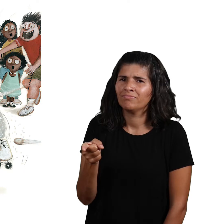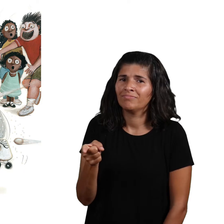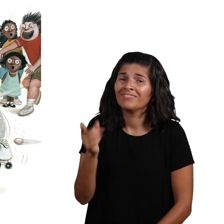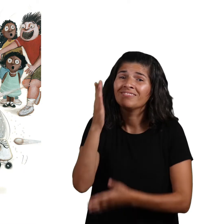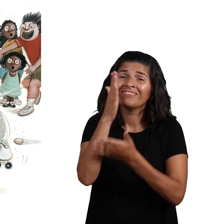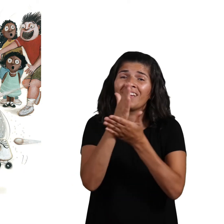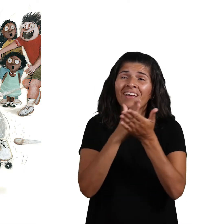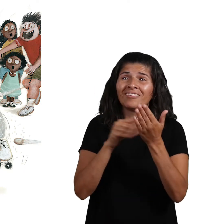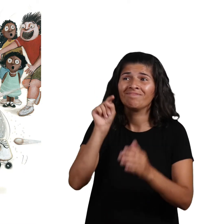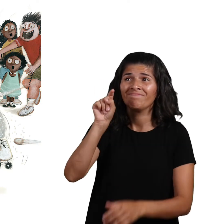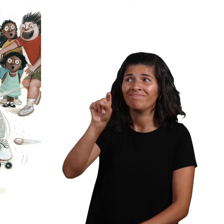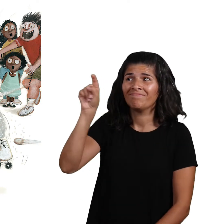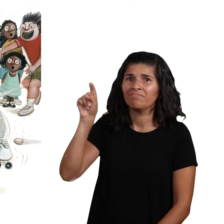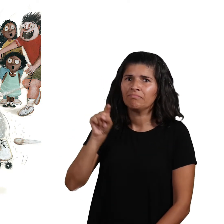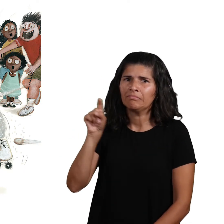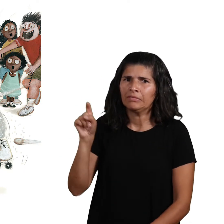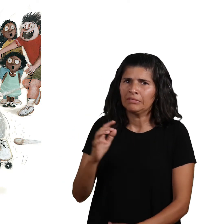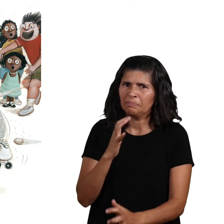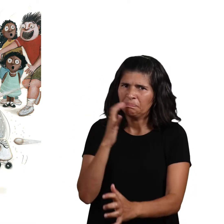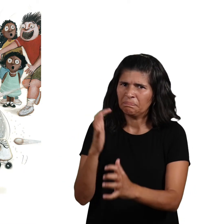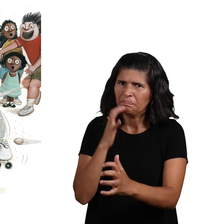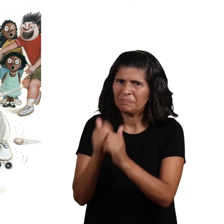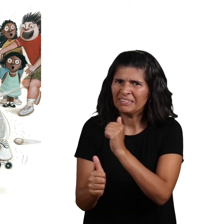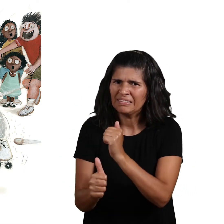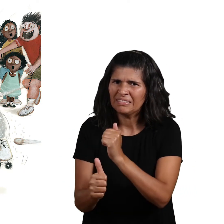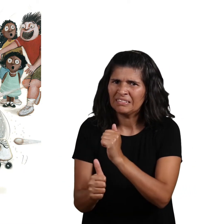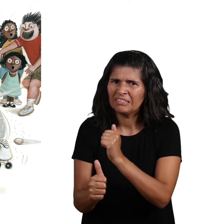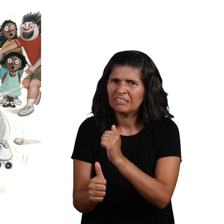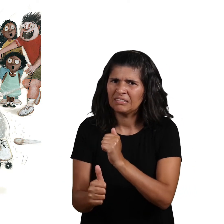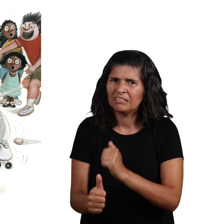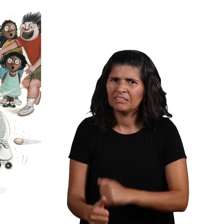No, some were really mean.